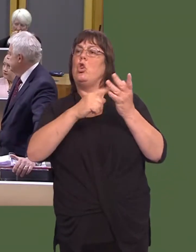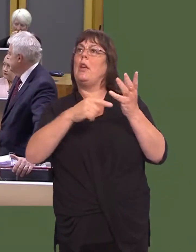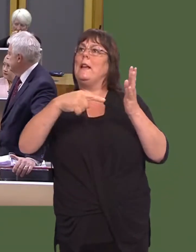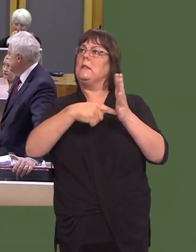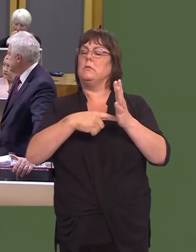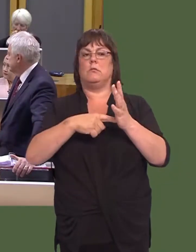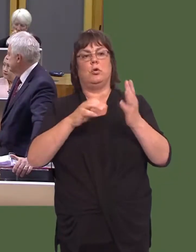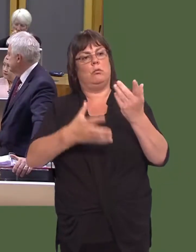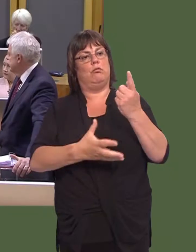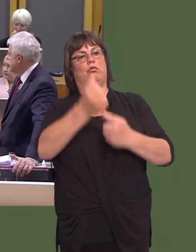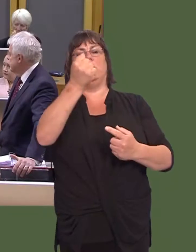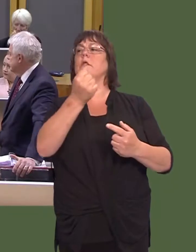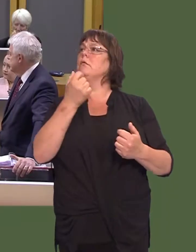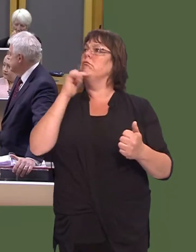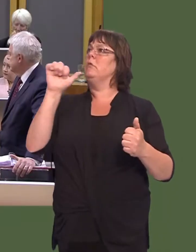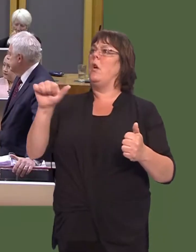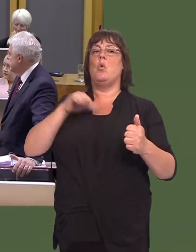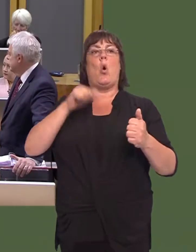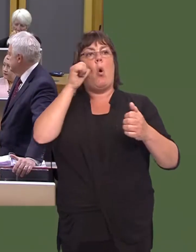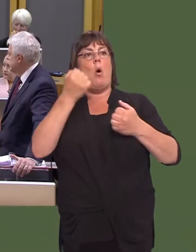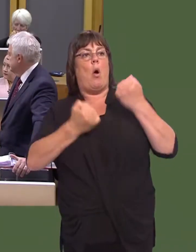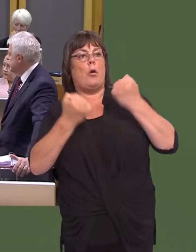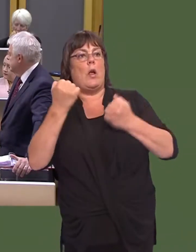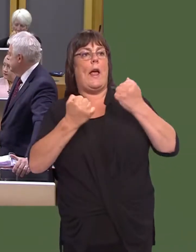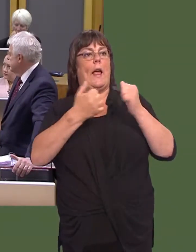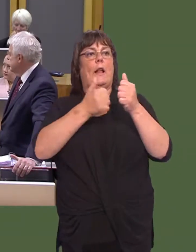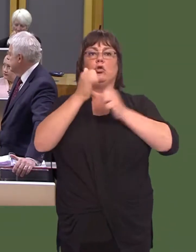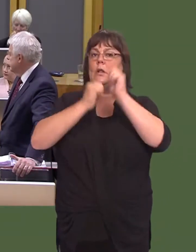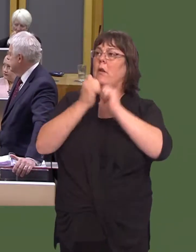And, as youíre aware, some of the biggest names in automotive engineering and research